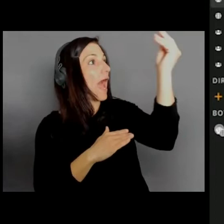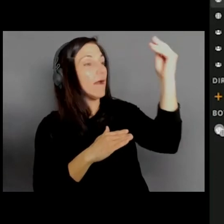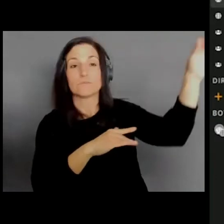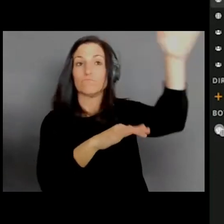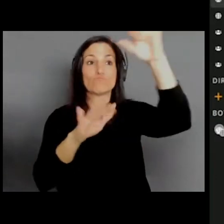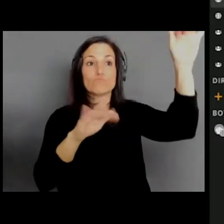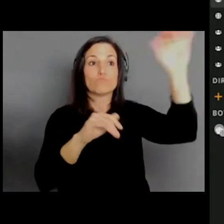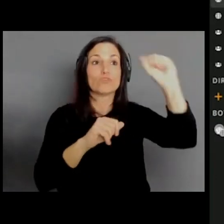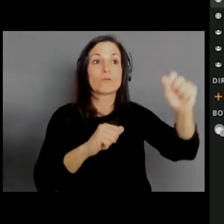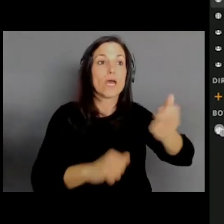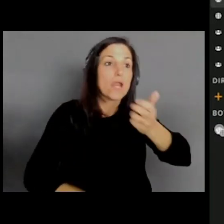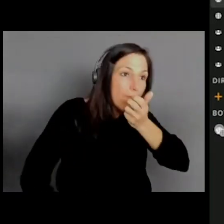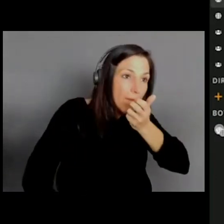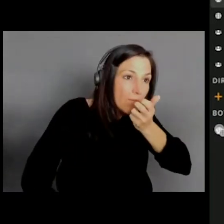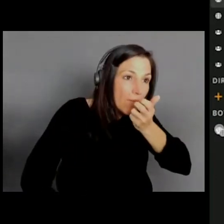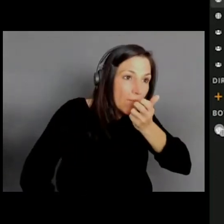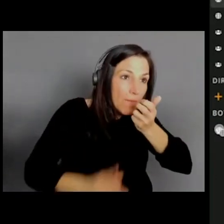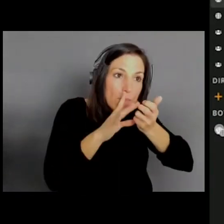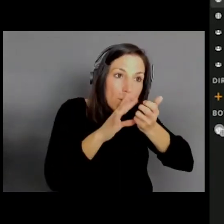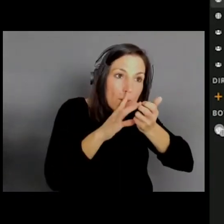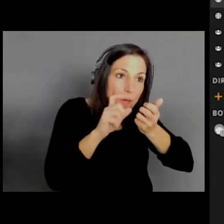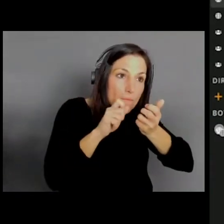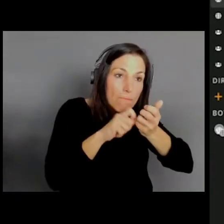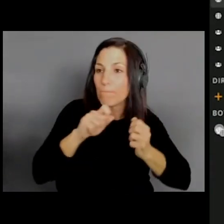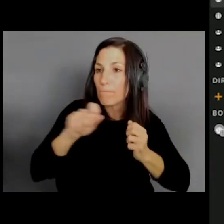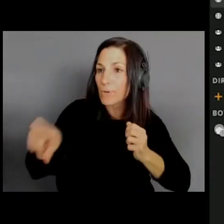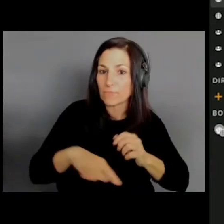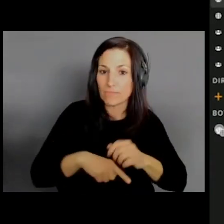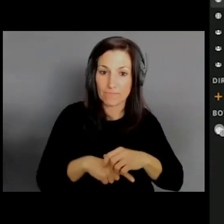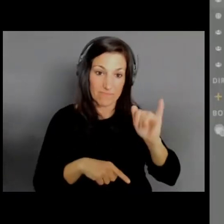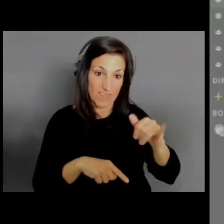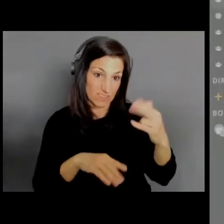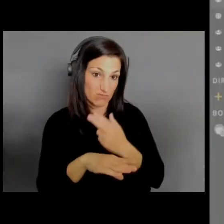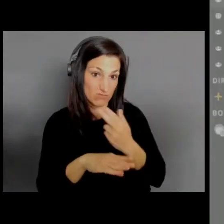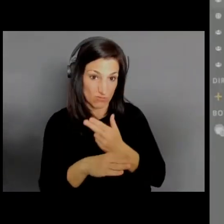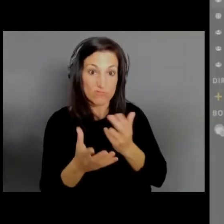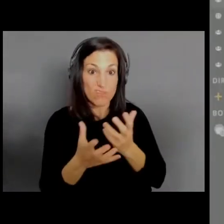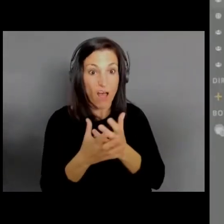It's probably our fastest-growing feature in terms of usage.